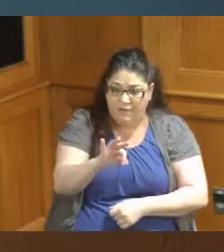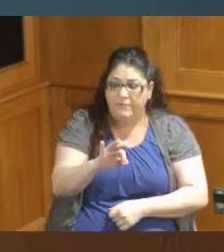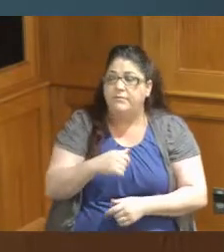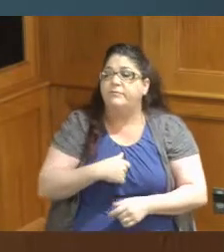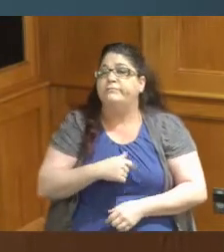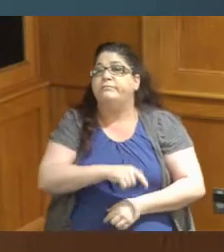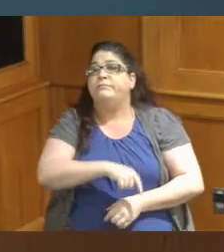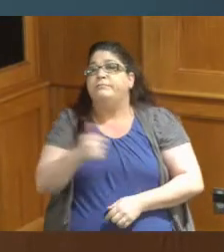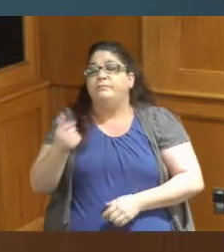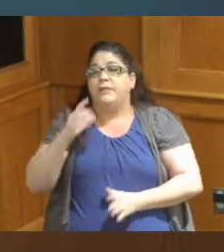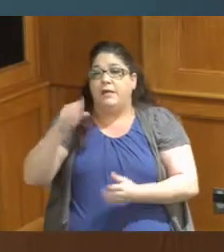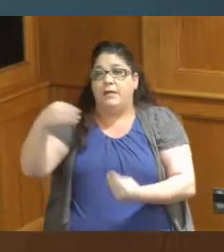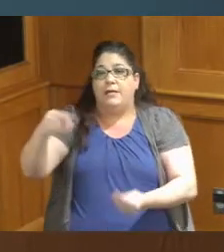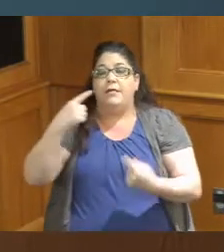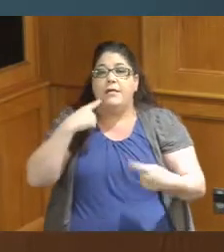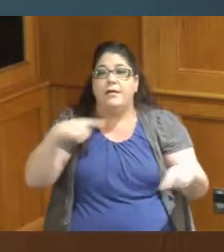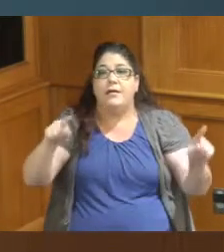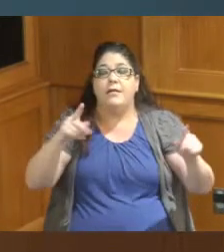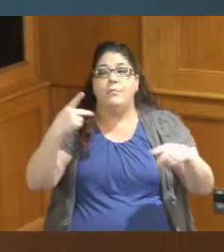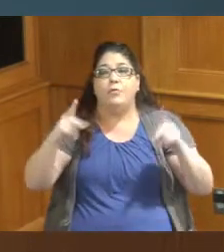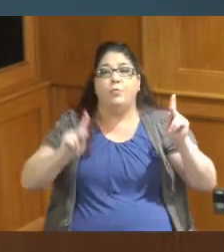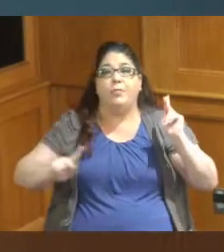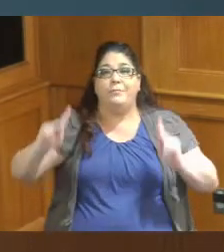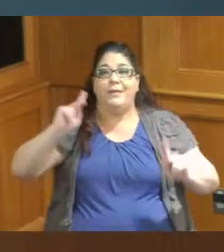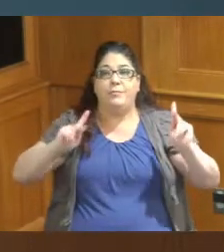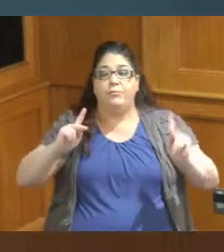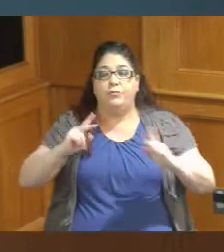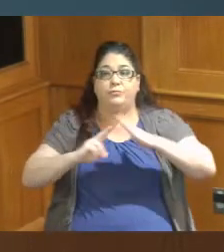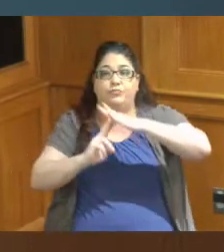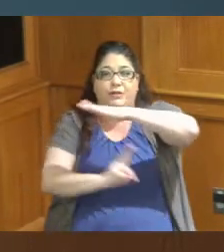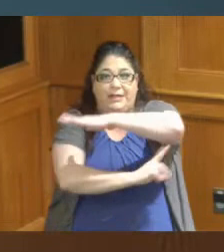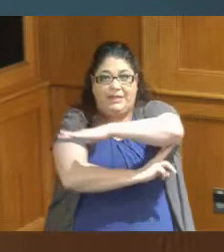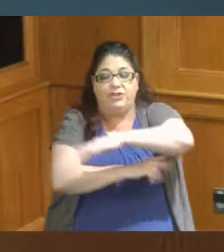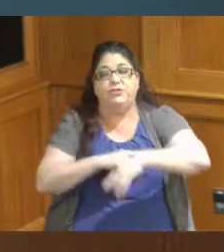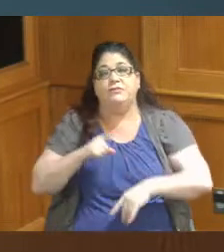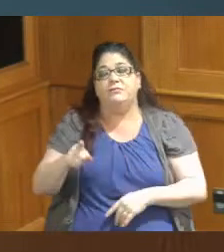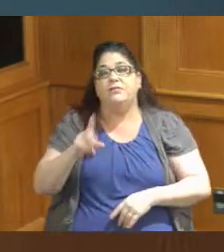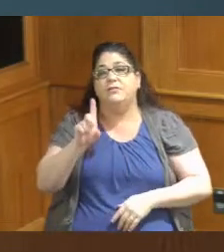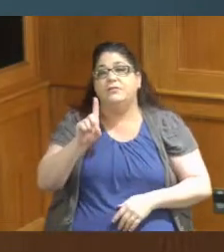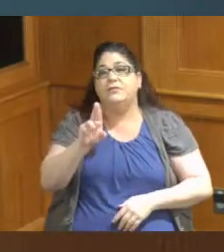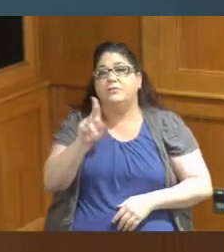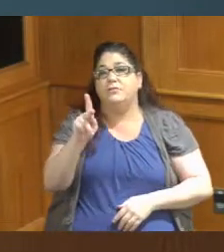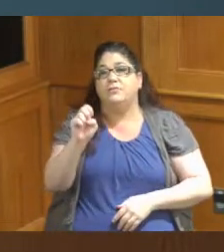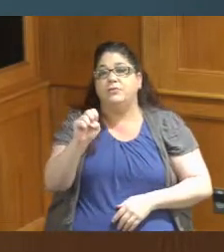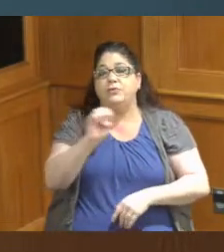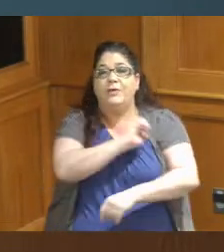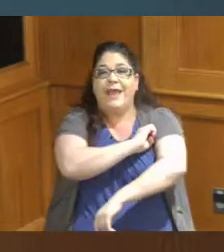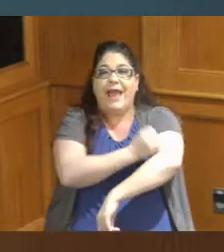a proclamation on the Purple People Bridge to the Duke Energy line workers for the Duke Energy line